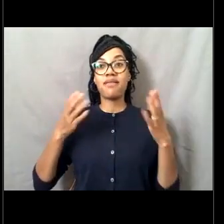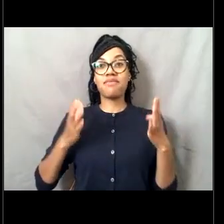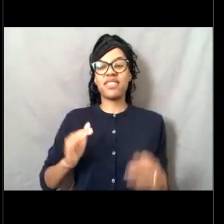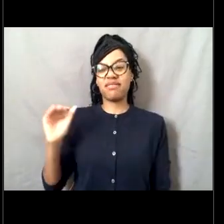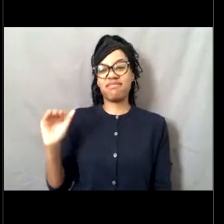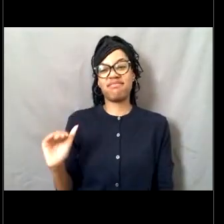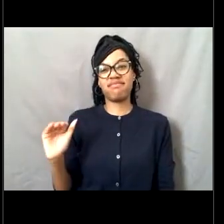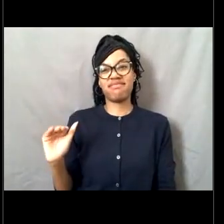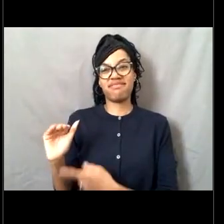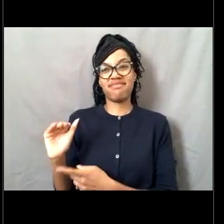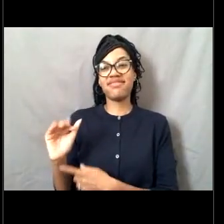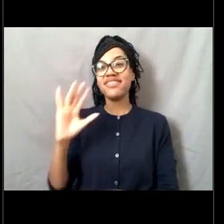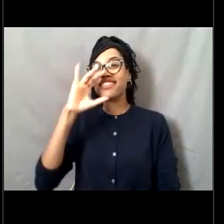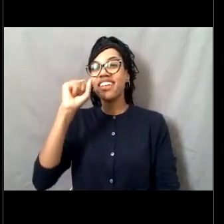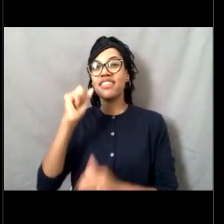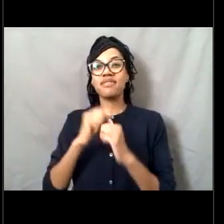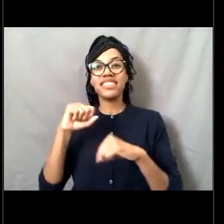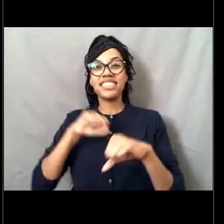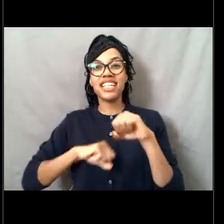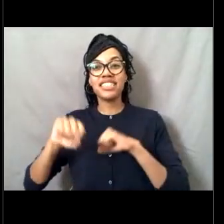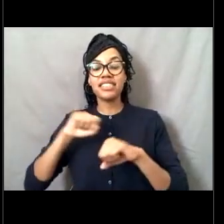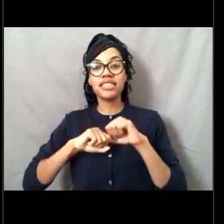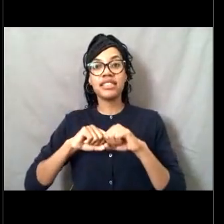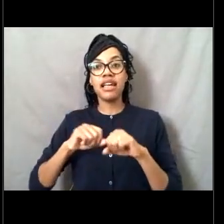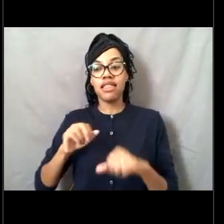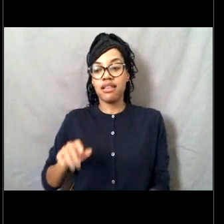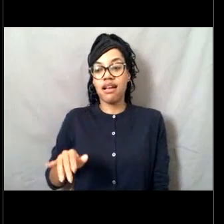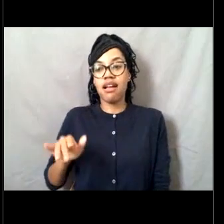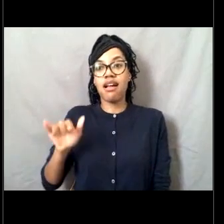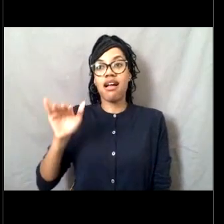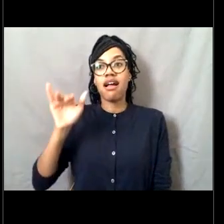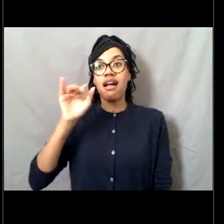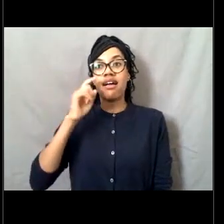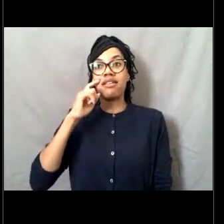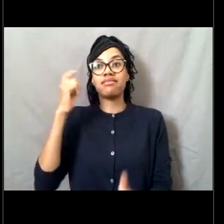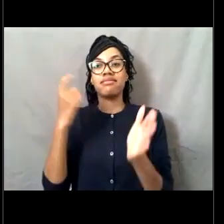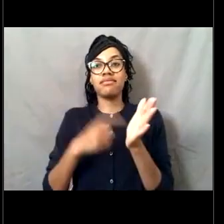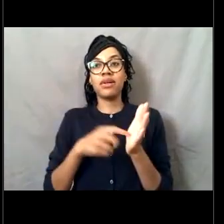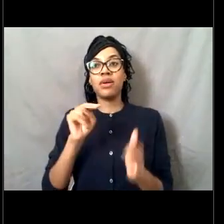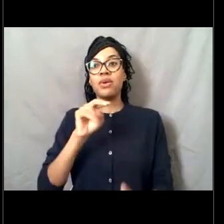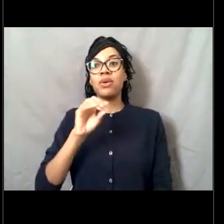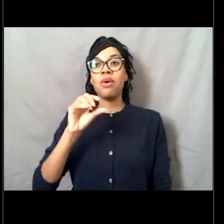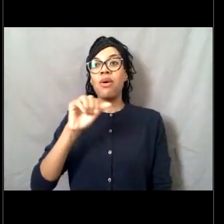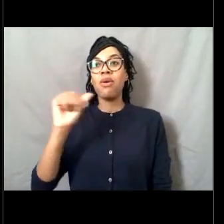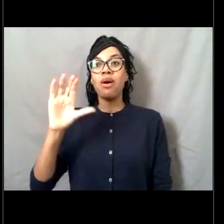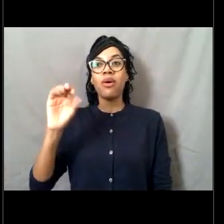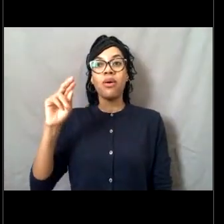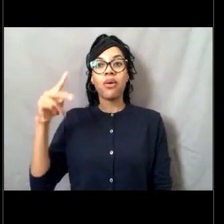to discovering the NOAA Corps and deciding to apply and then my career path within the NOAA Corps